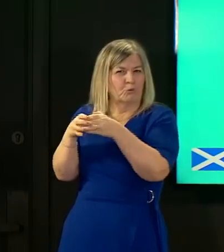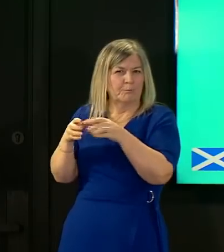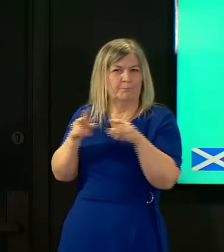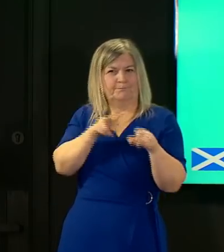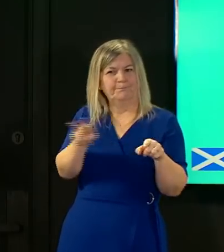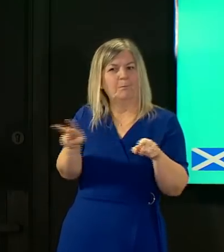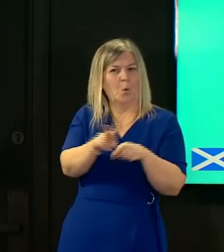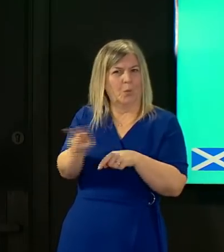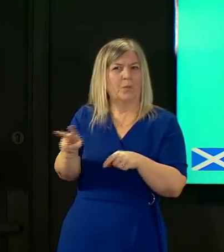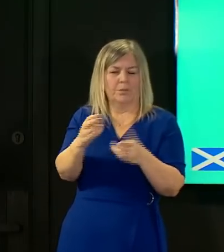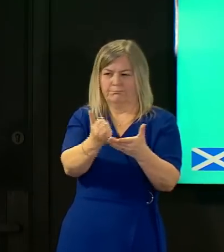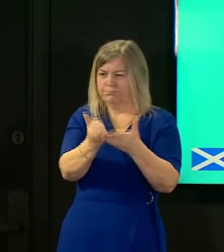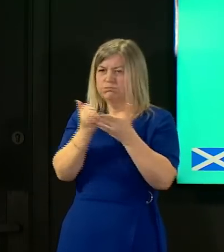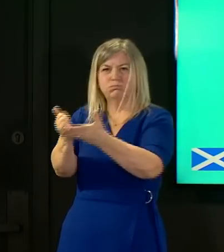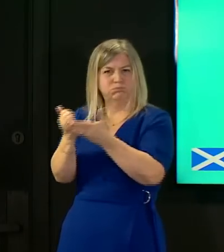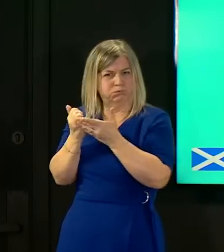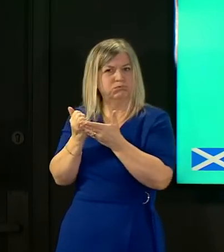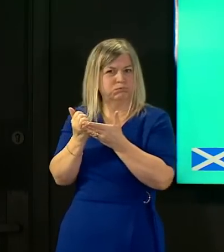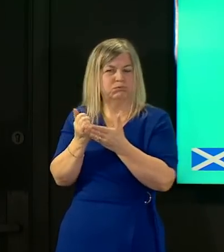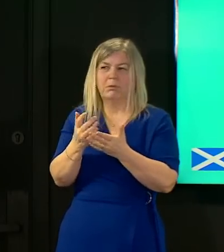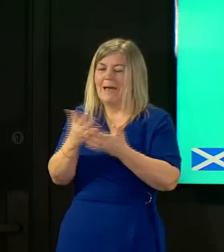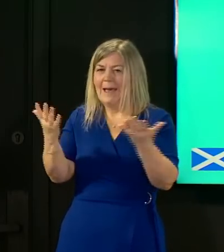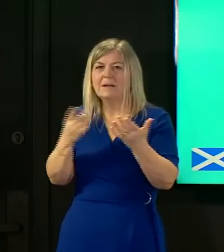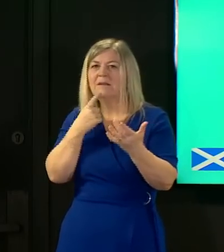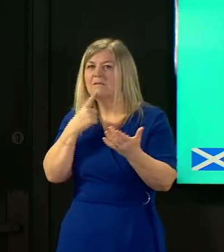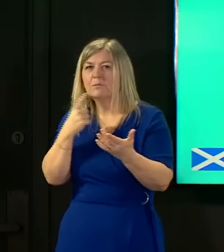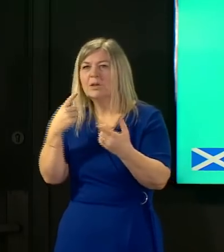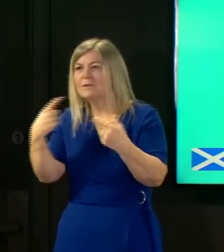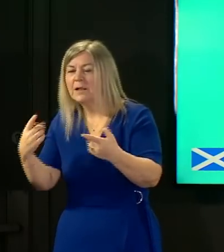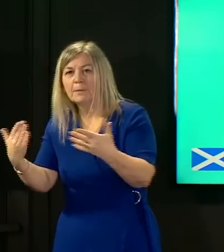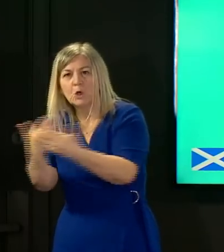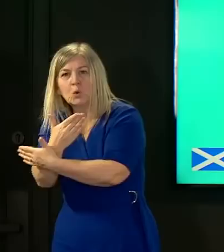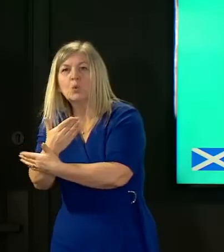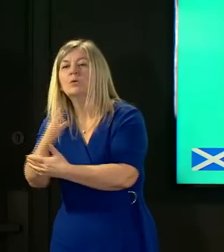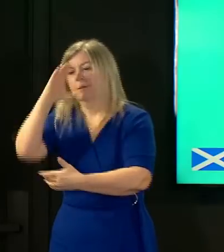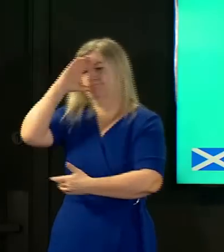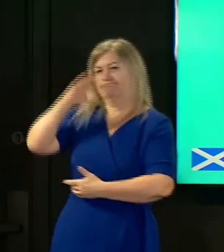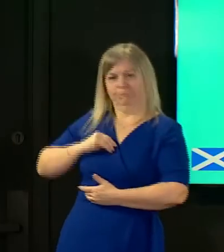to ourselves and to ministers as they feel that it's appropriate they continually look at the